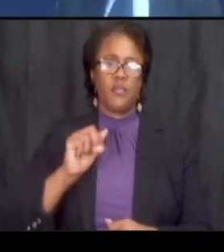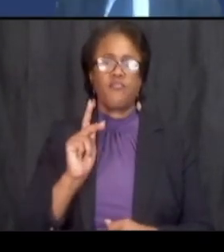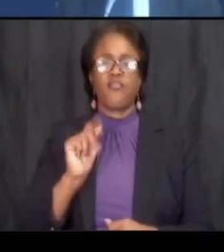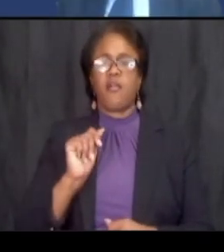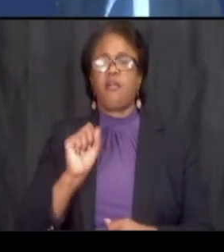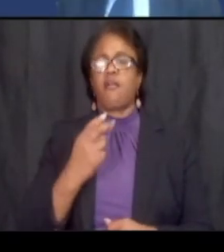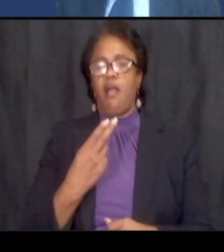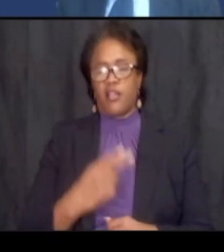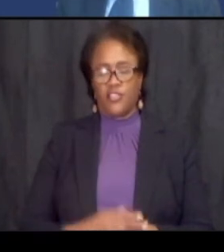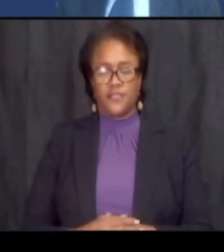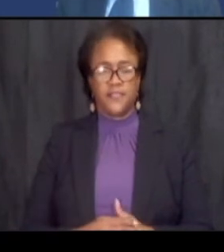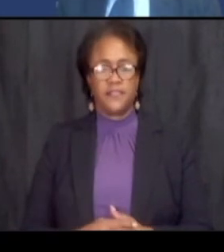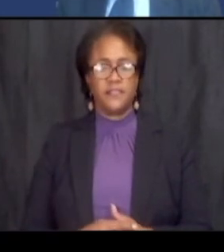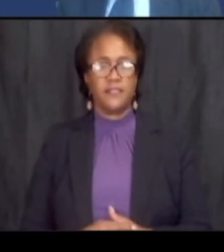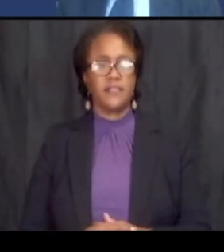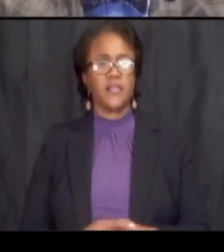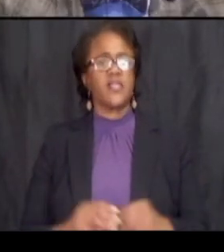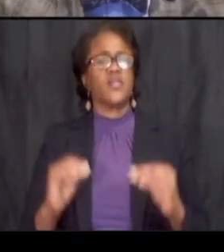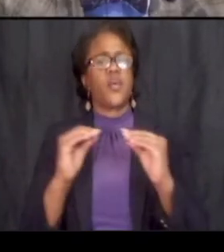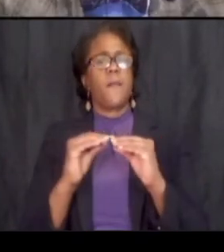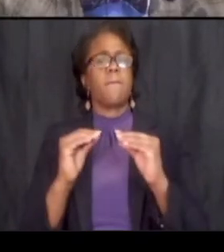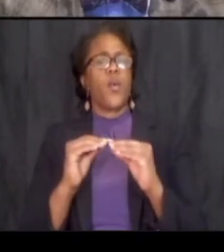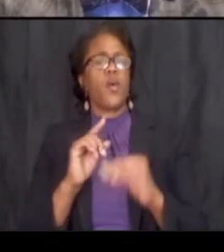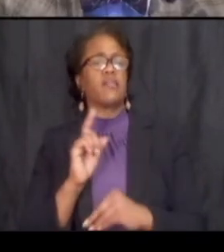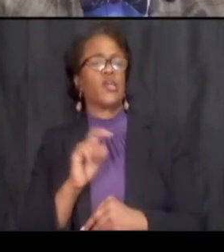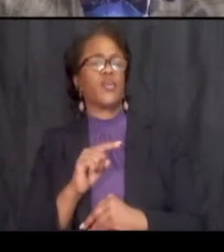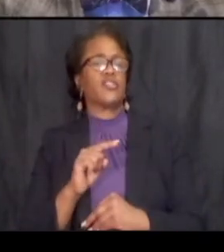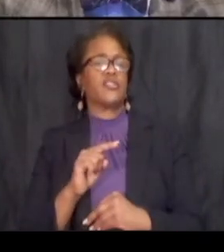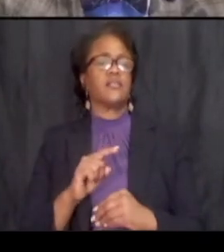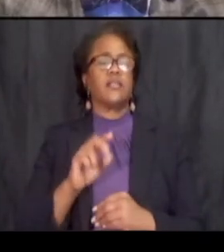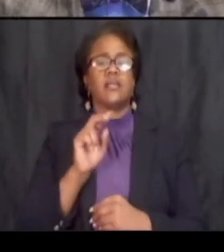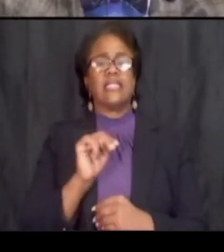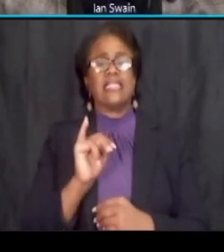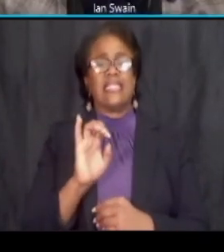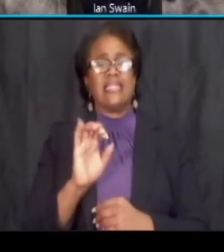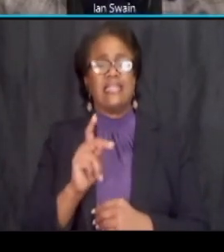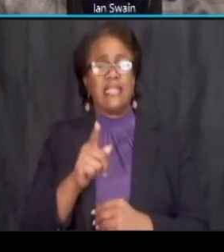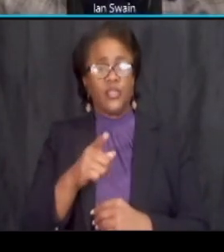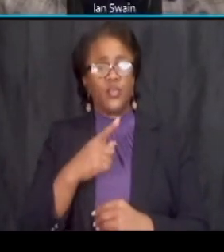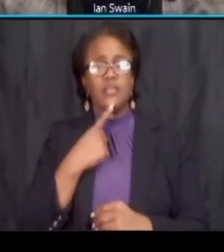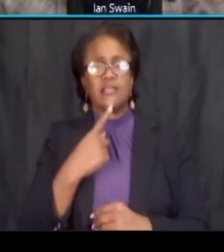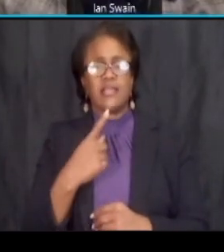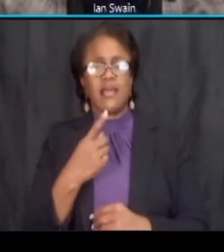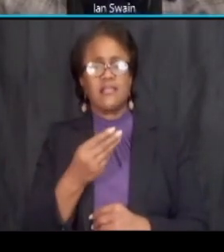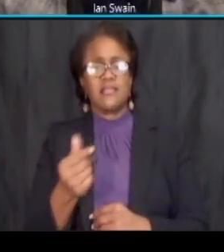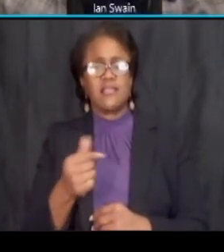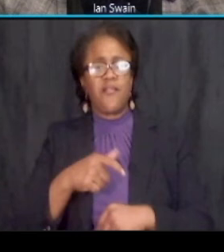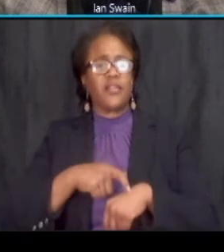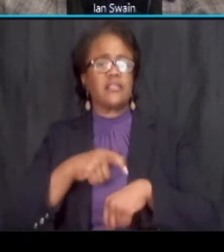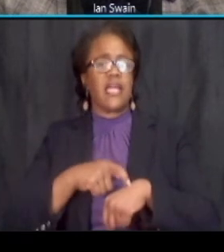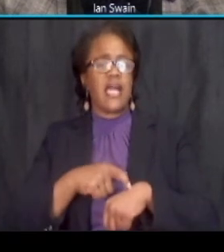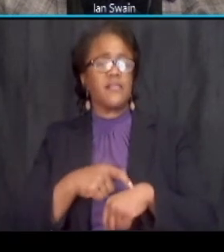um this is more of um nick you said several times that you uh want people to get him feel free to